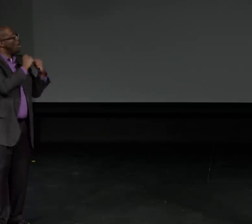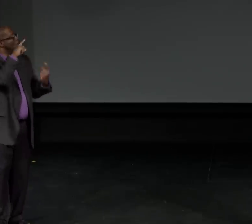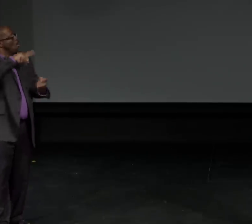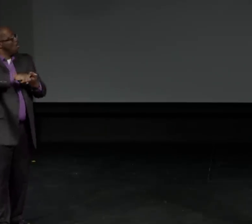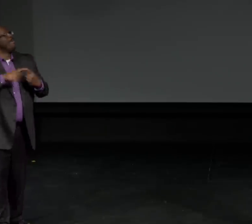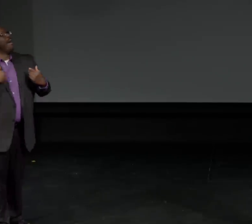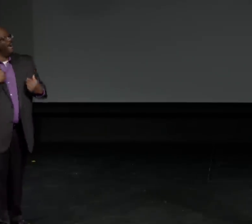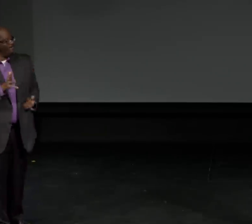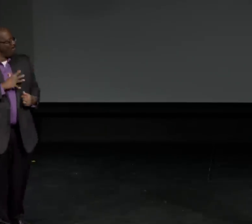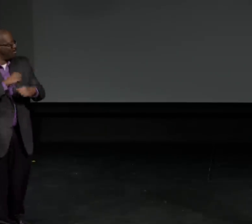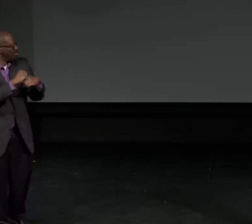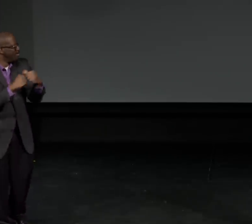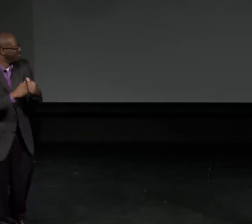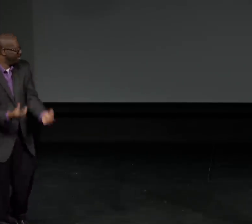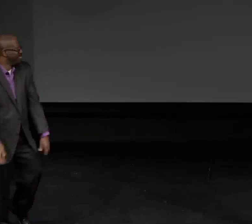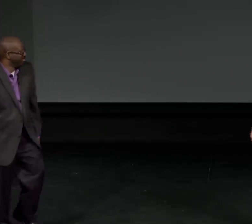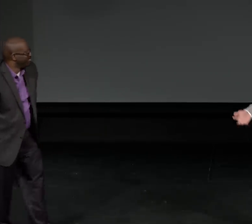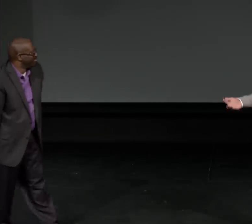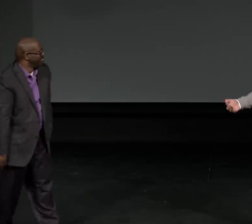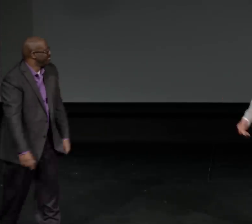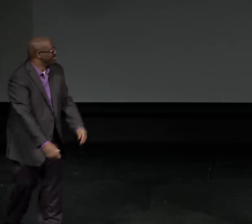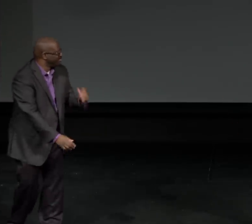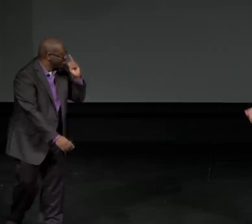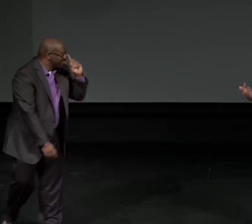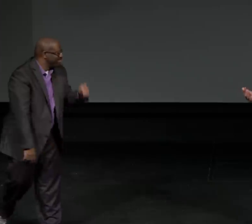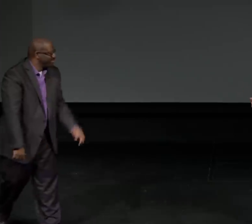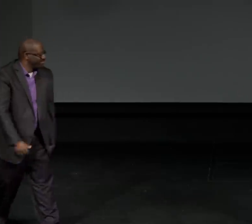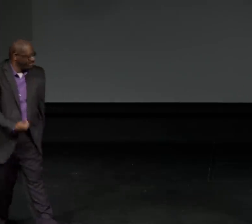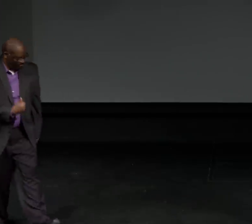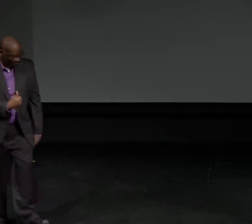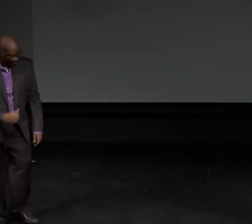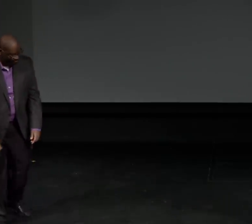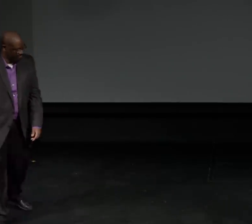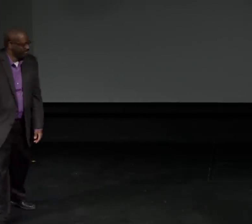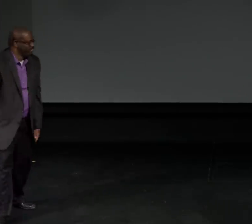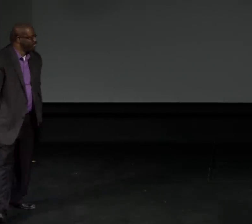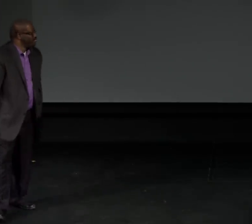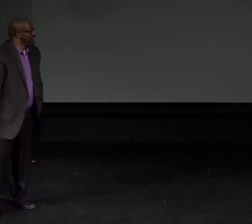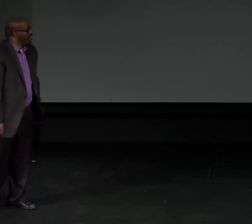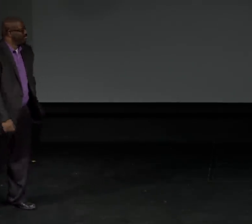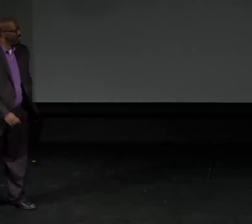And before that time, there weren't really people in place to give that kind of feedback. Thank you.